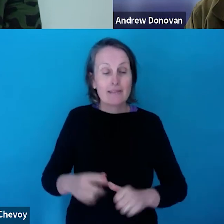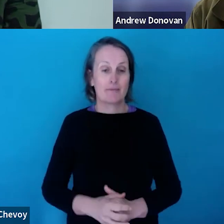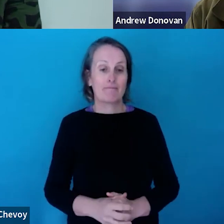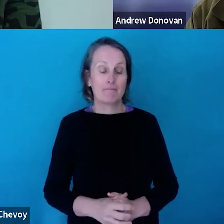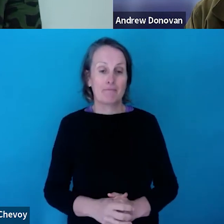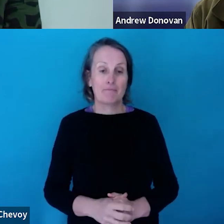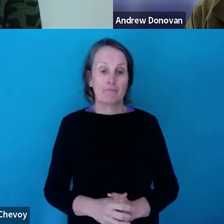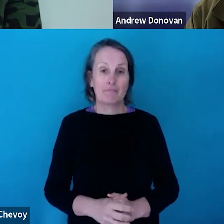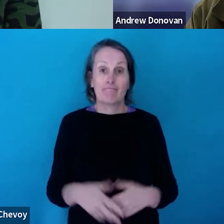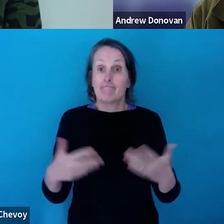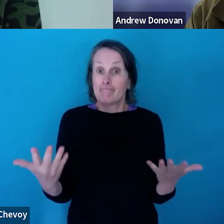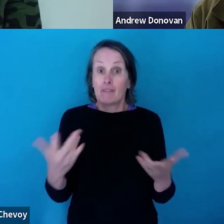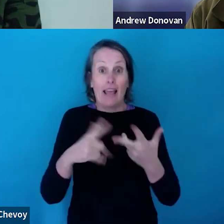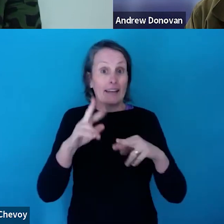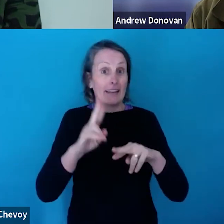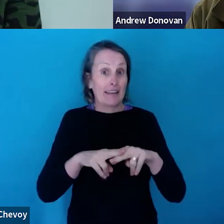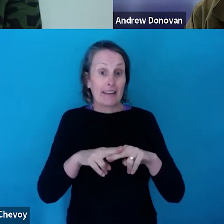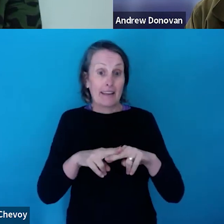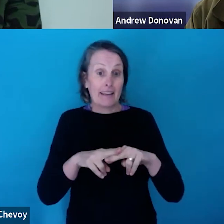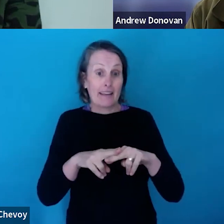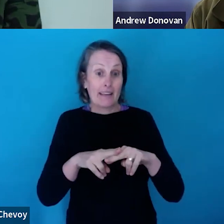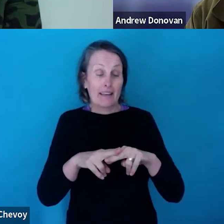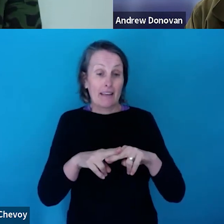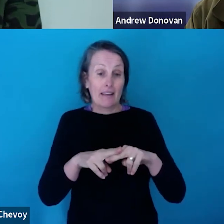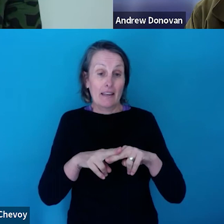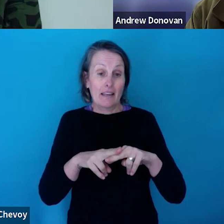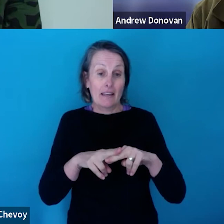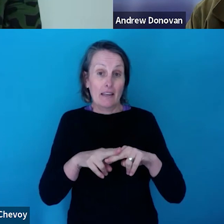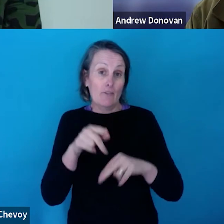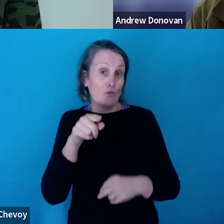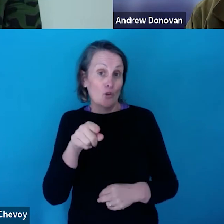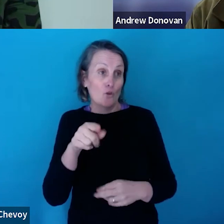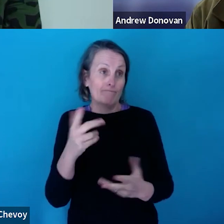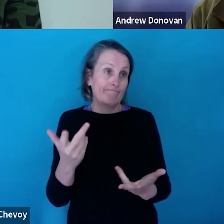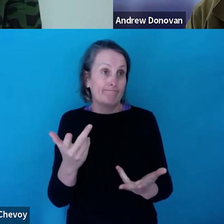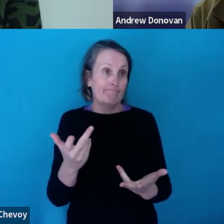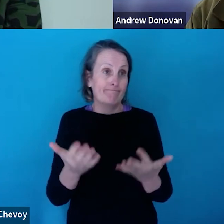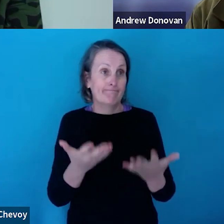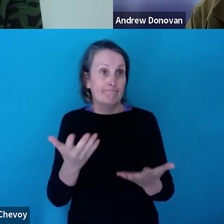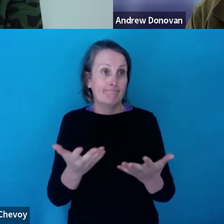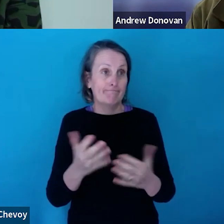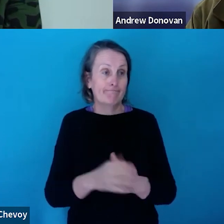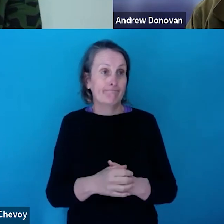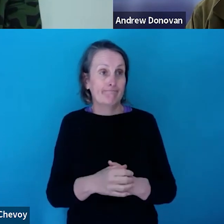And of course, if you are - I guess the process really